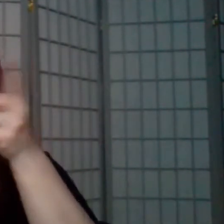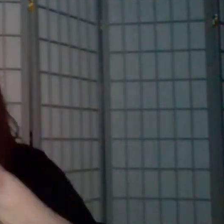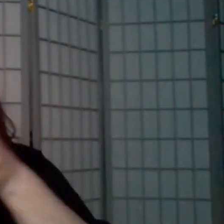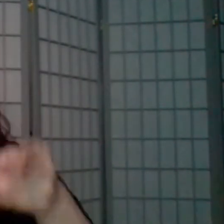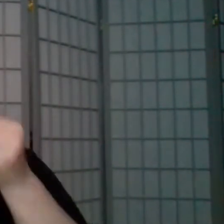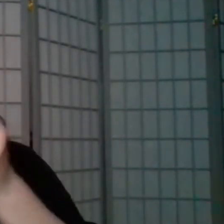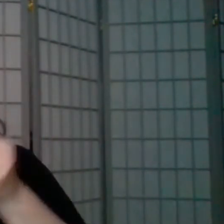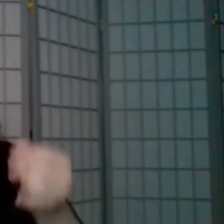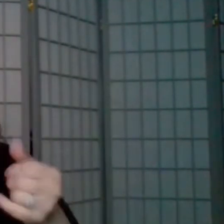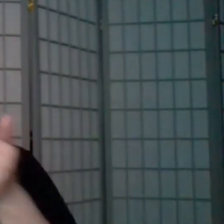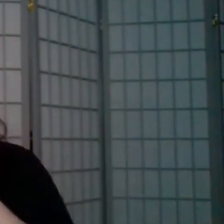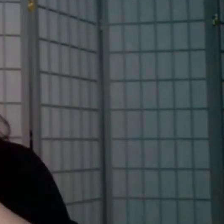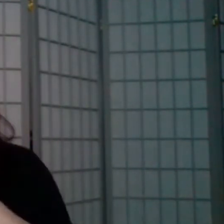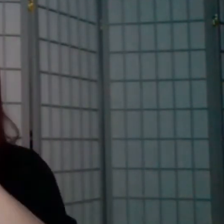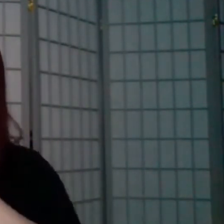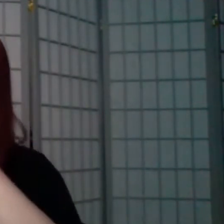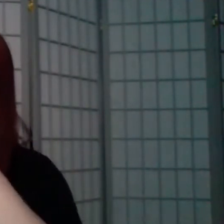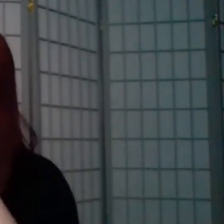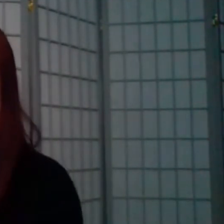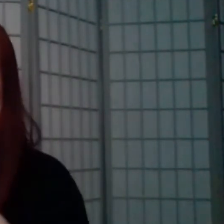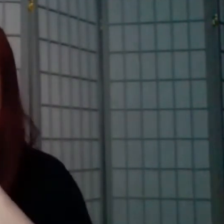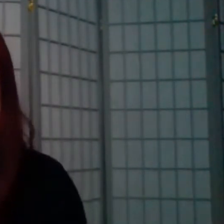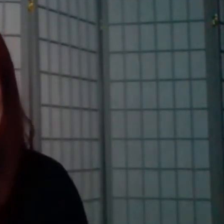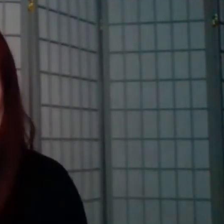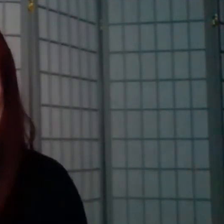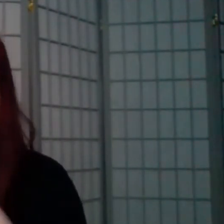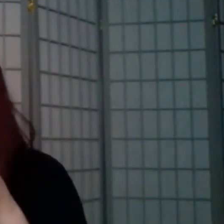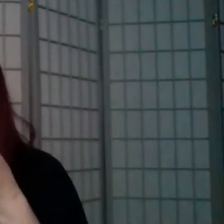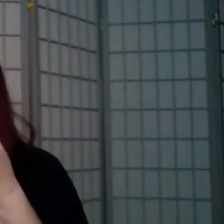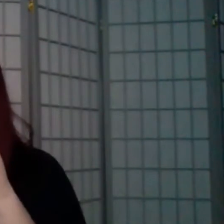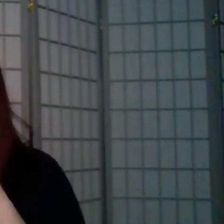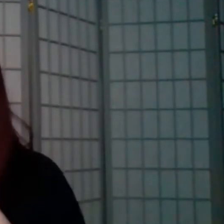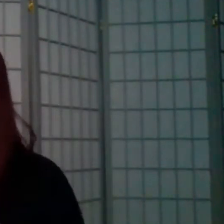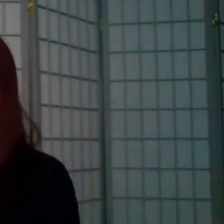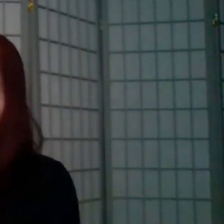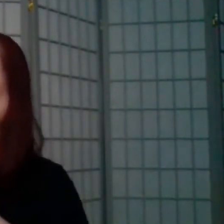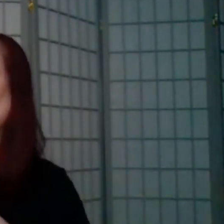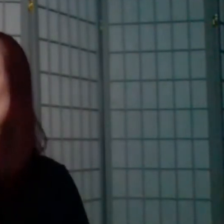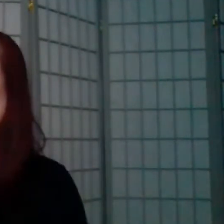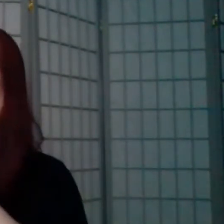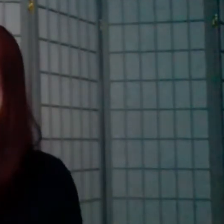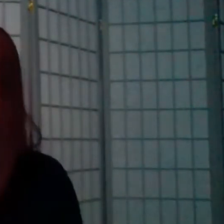with another deaf and hard of hearing individual helping them to look for jobs and find employment